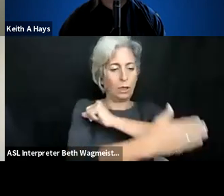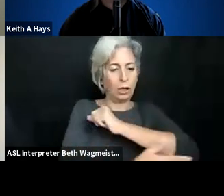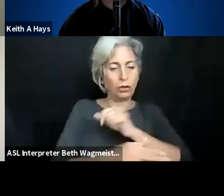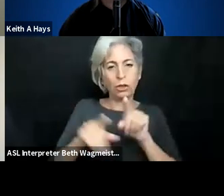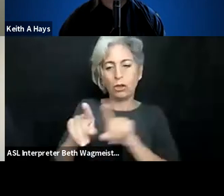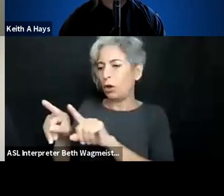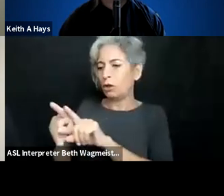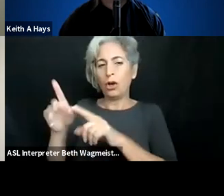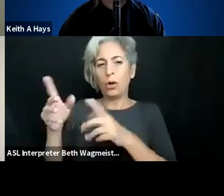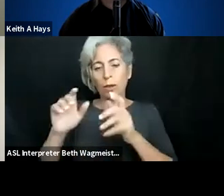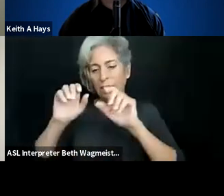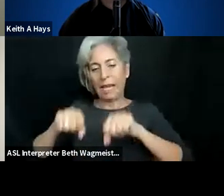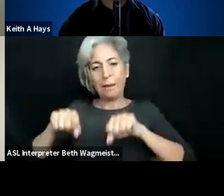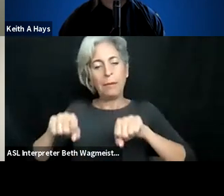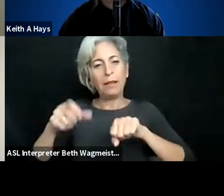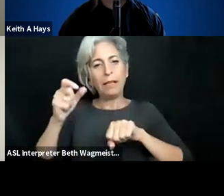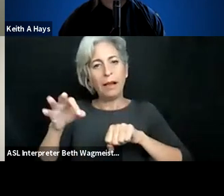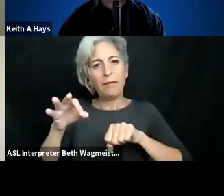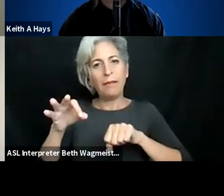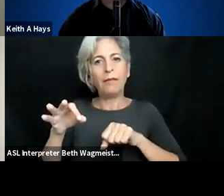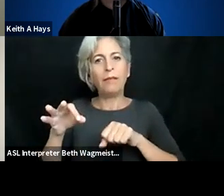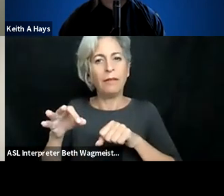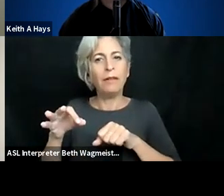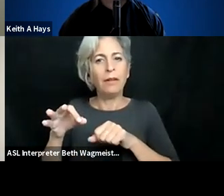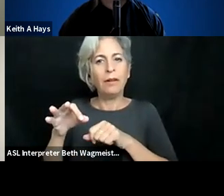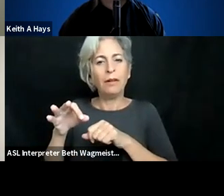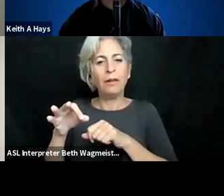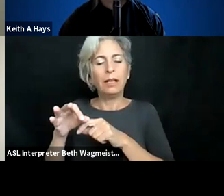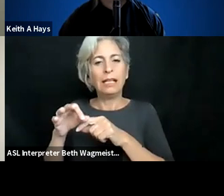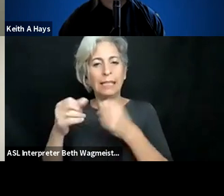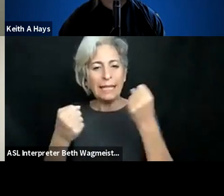every language of especially the low-income group countries.